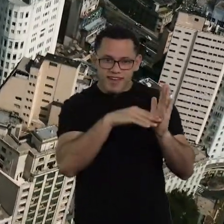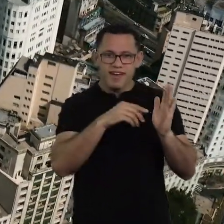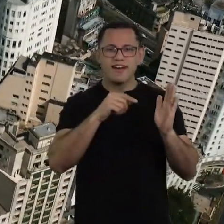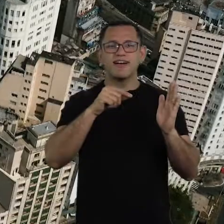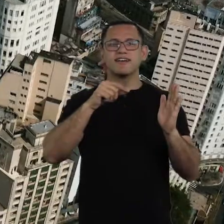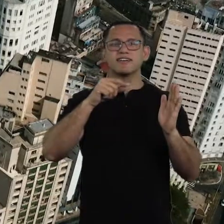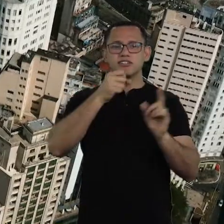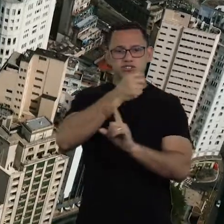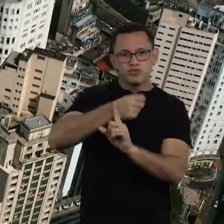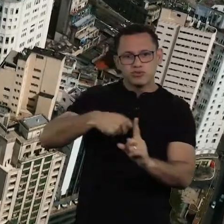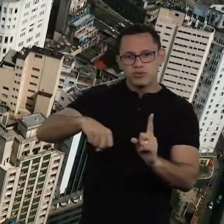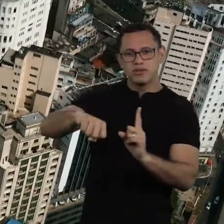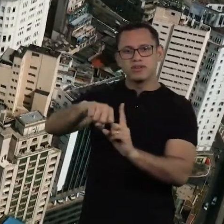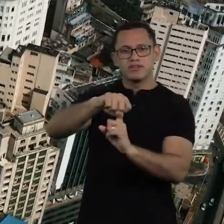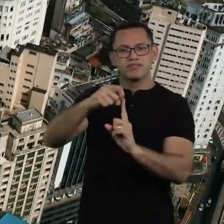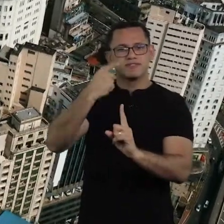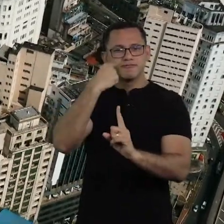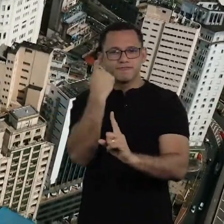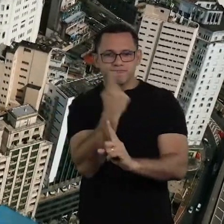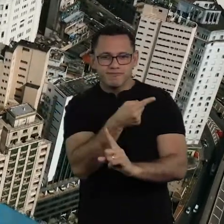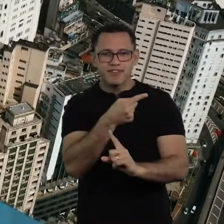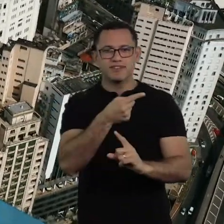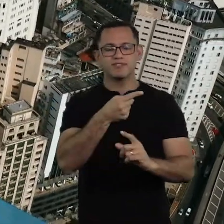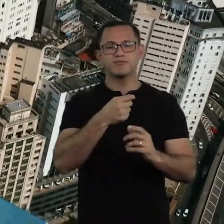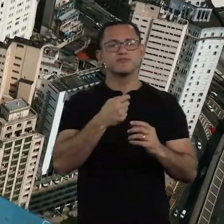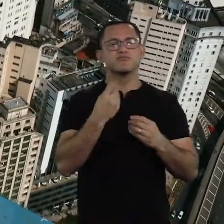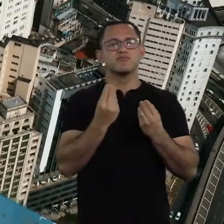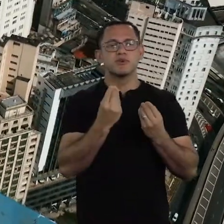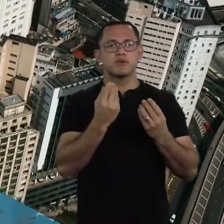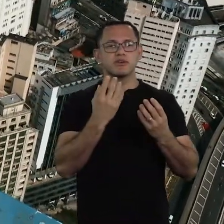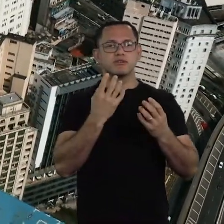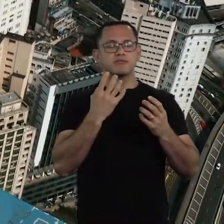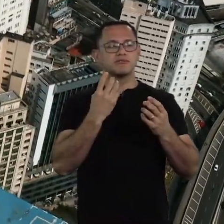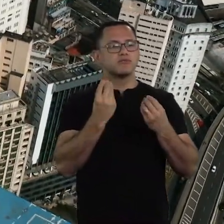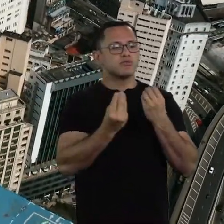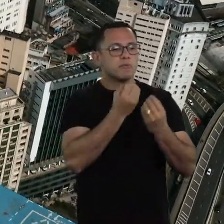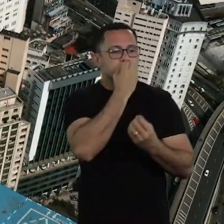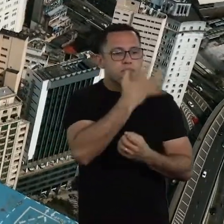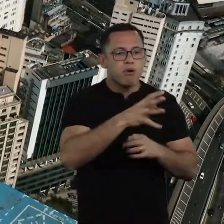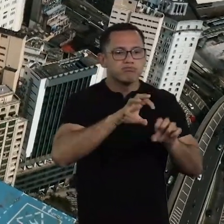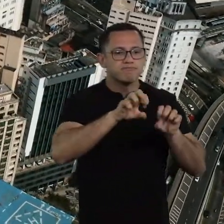by the logic of the search for the common good, a society that declares itself